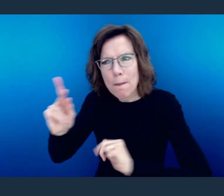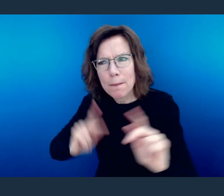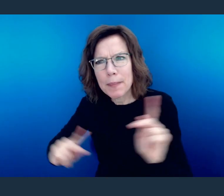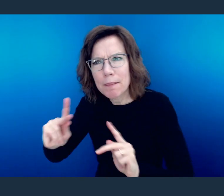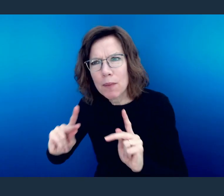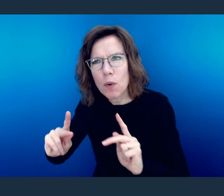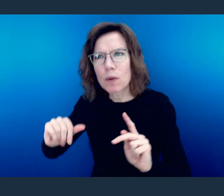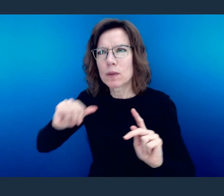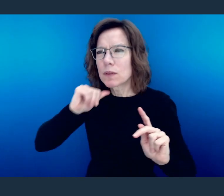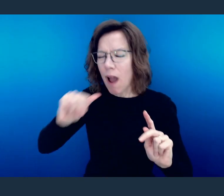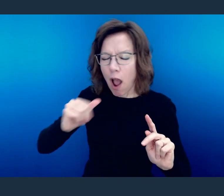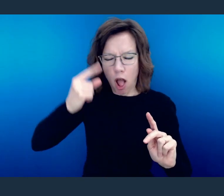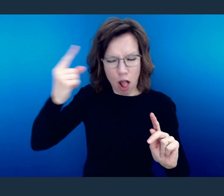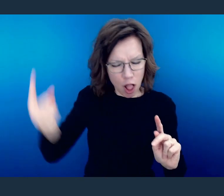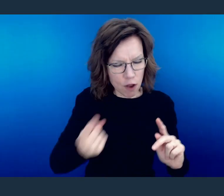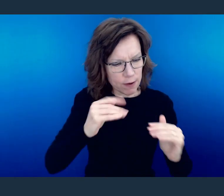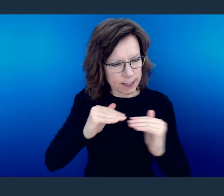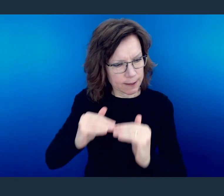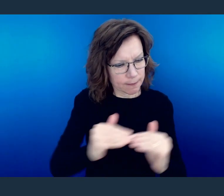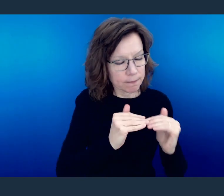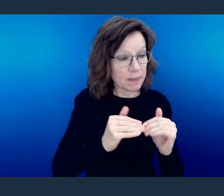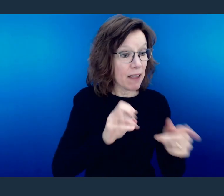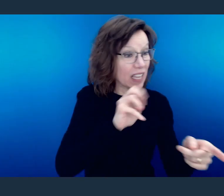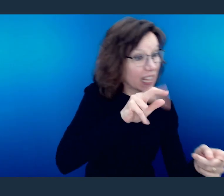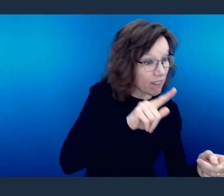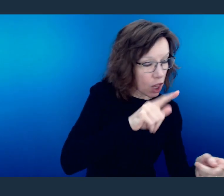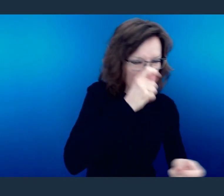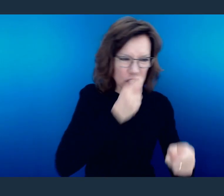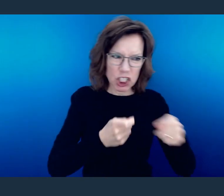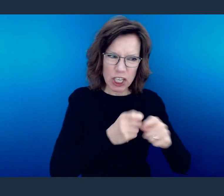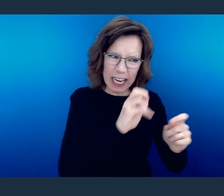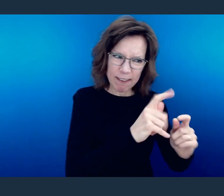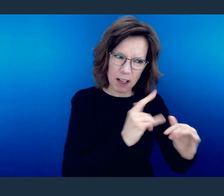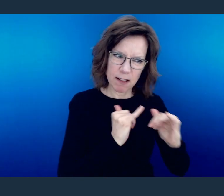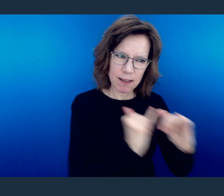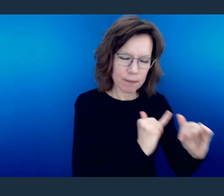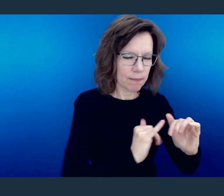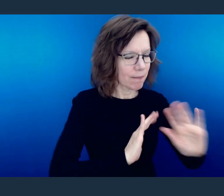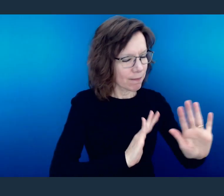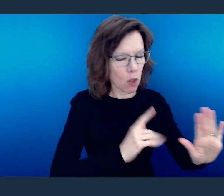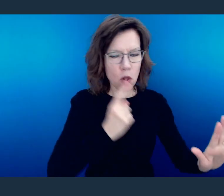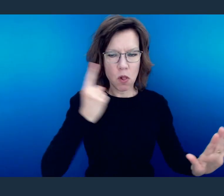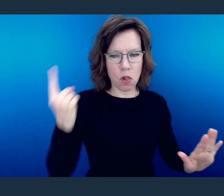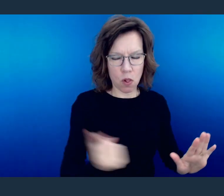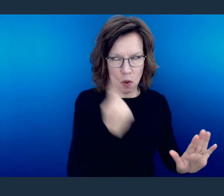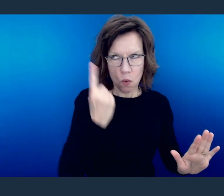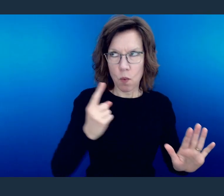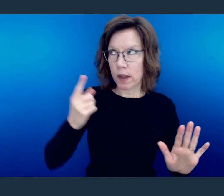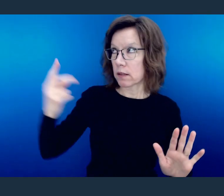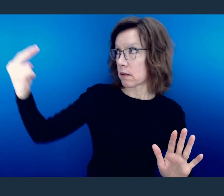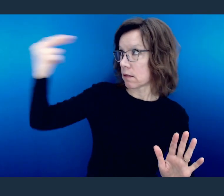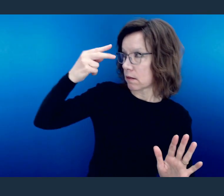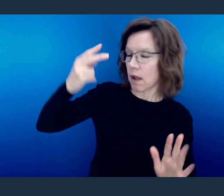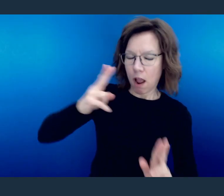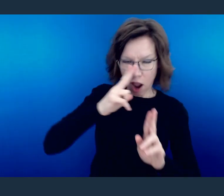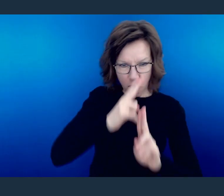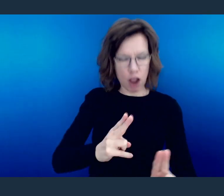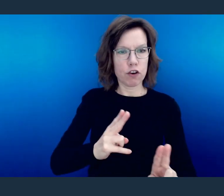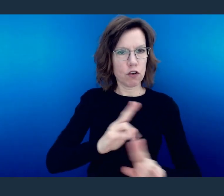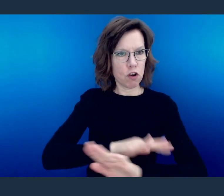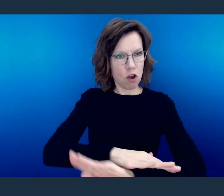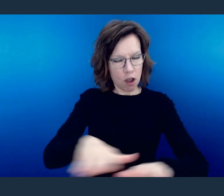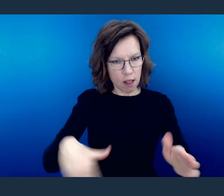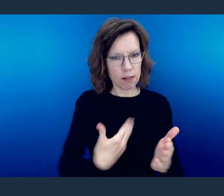Repay no one evil for evil, but give thought to do what is honorable in the sight of all.